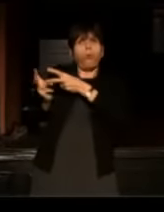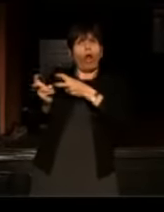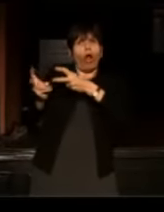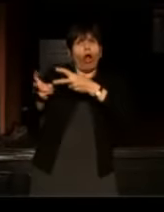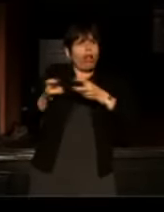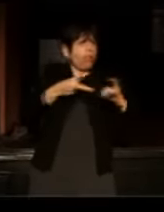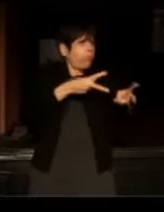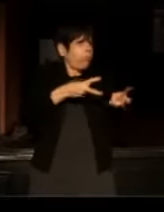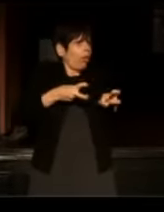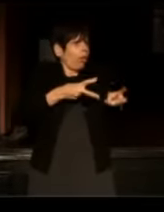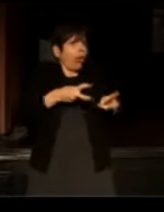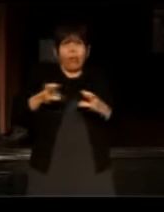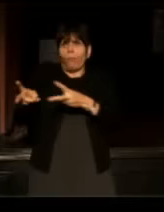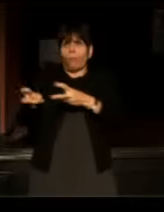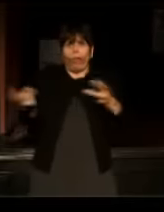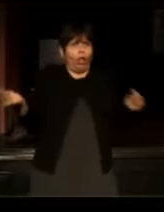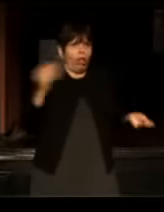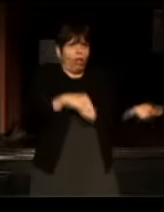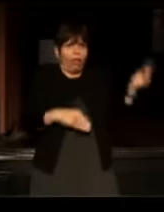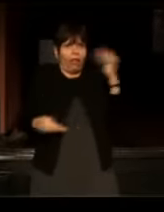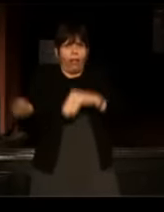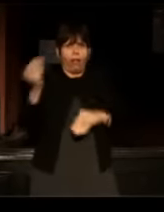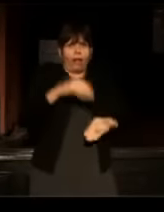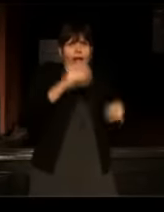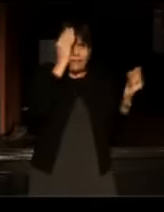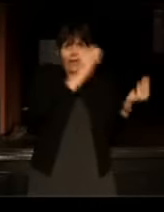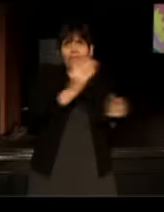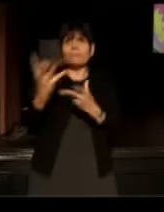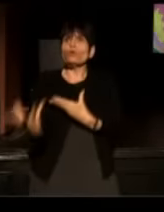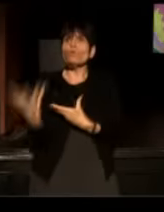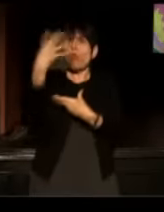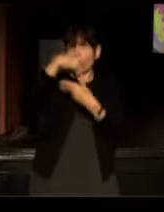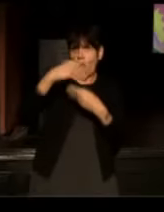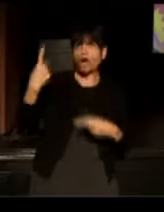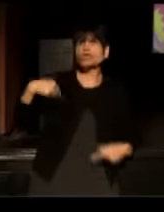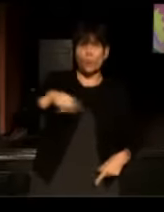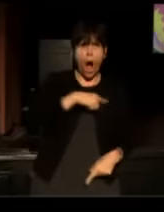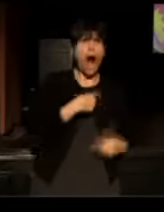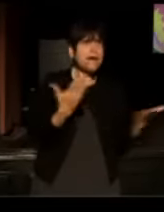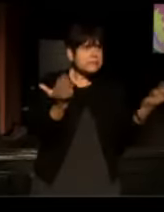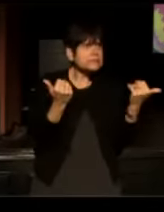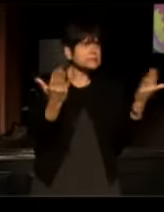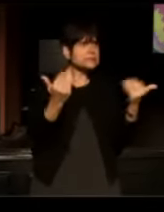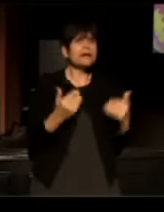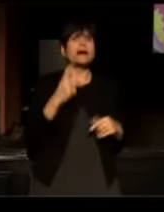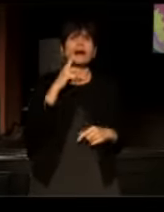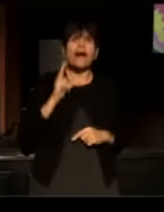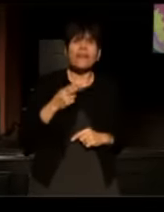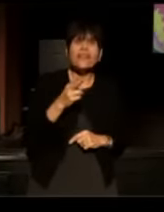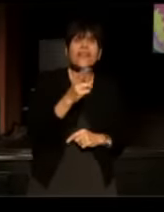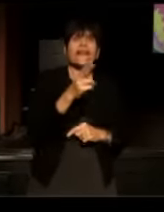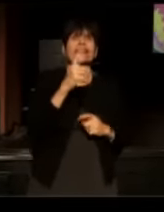and let them know that they belong to us. We have to talk about the history that pertains to most of us.